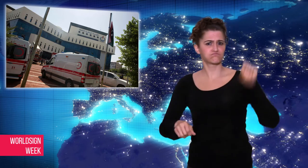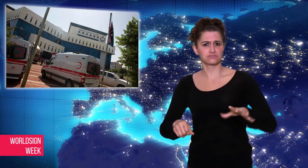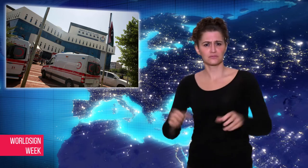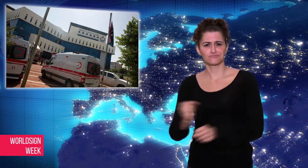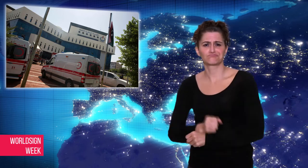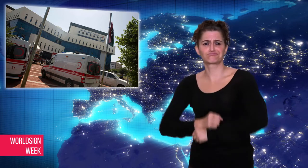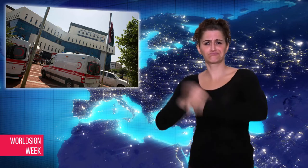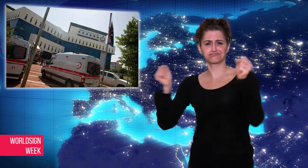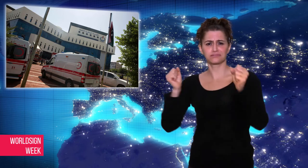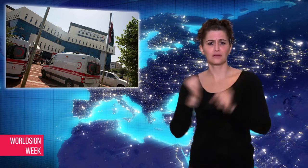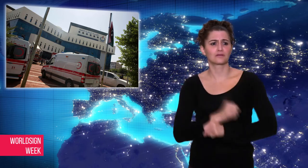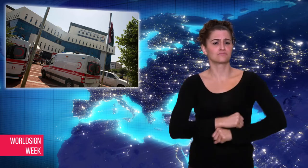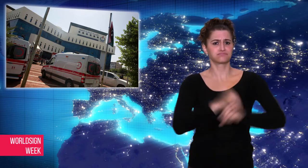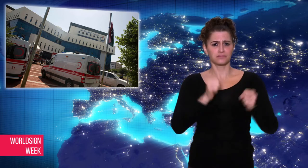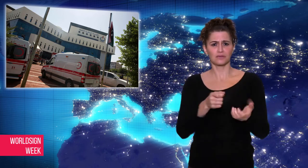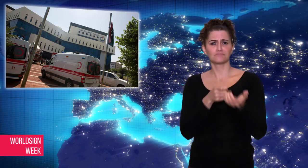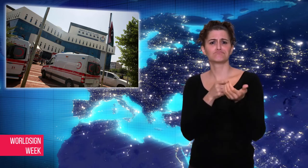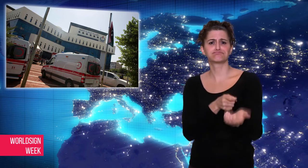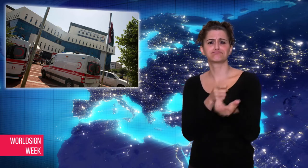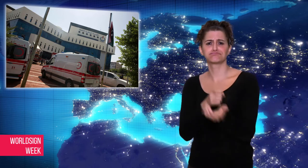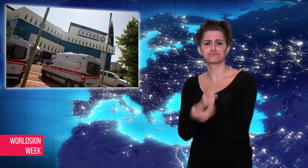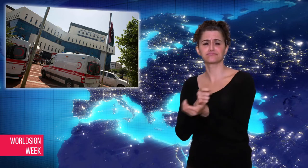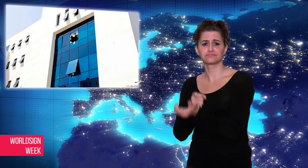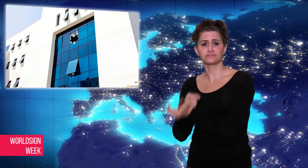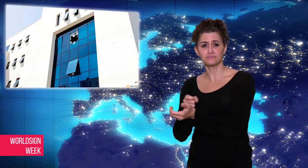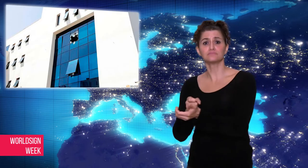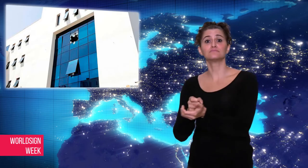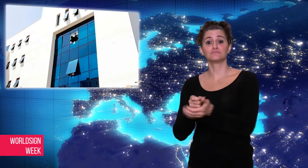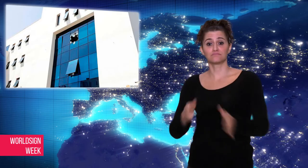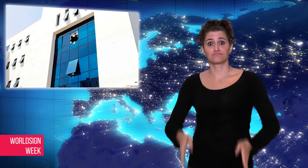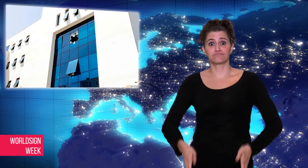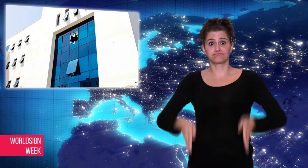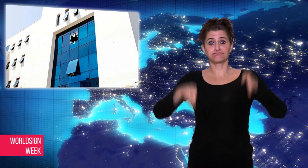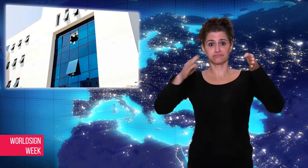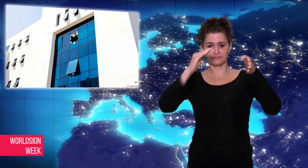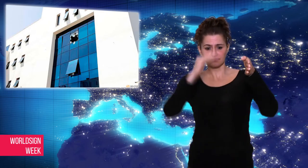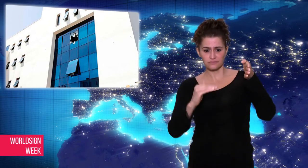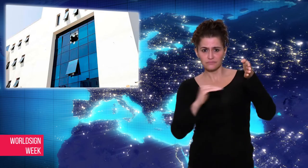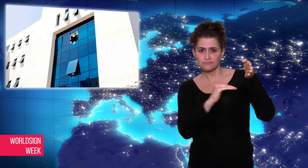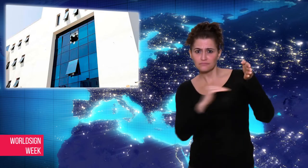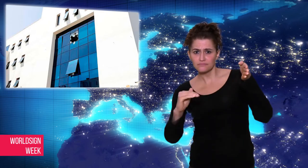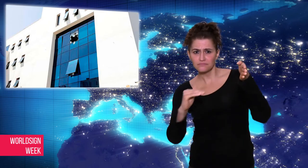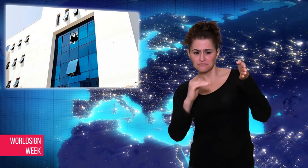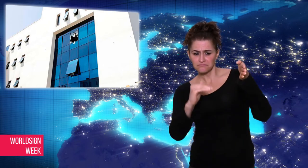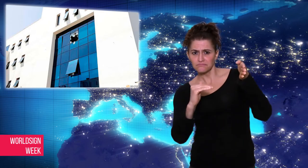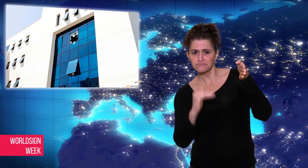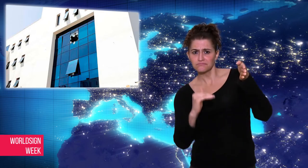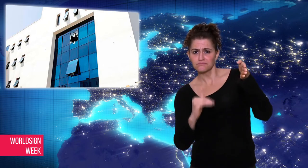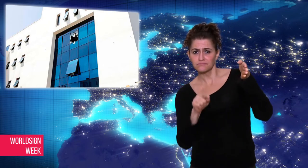fire on lower floors. They engaged in